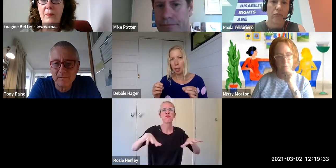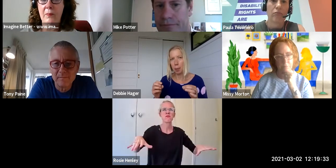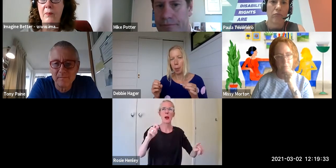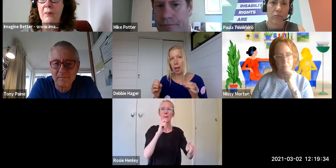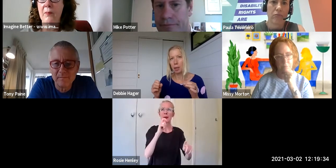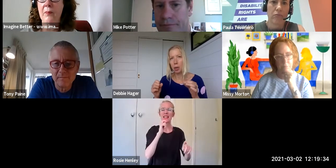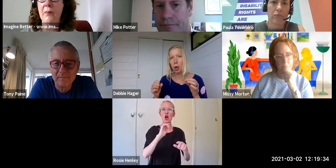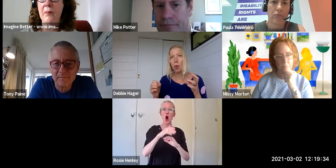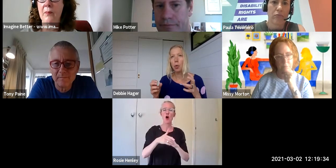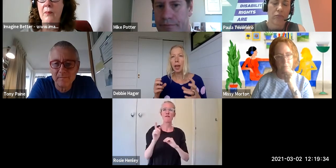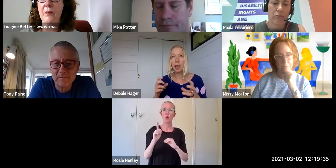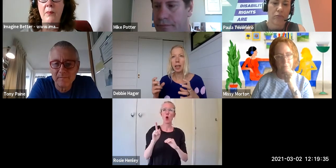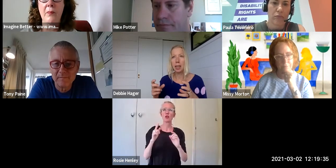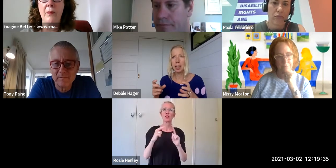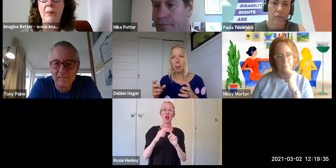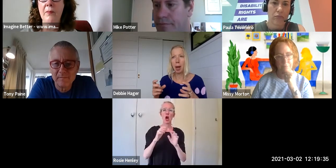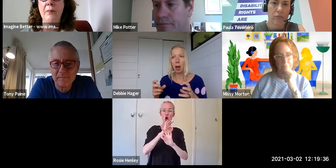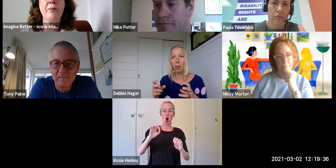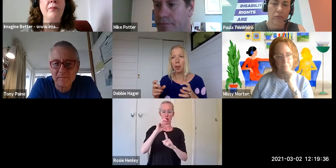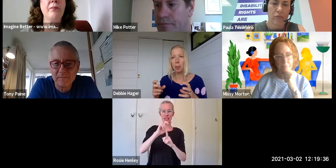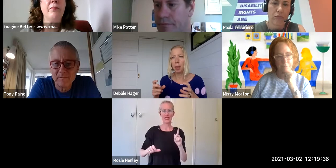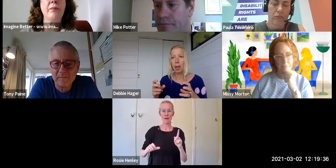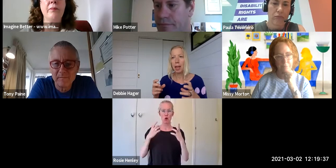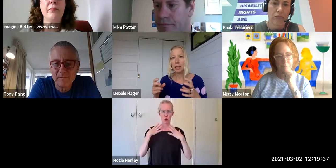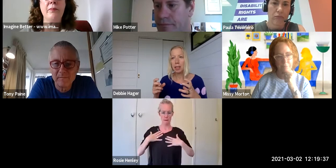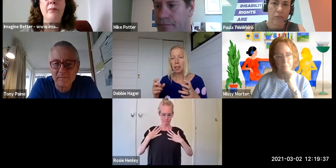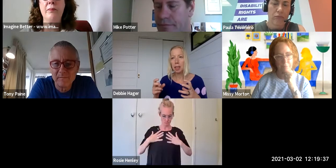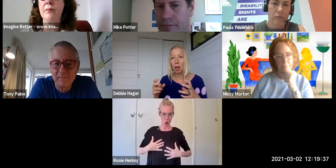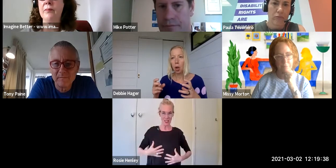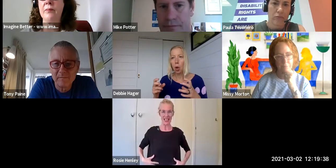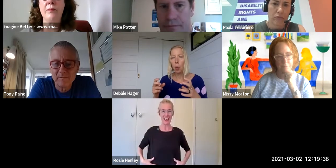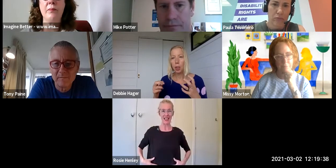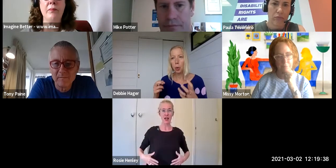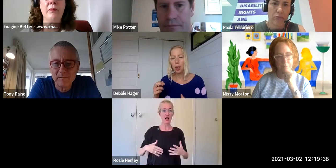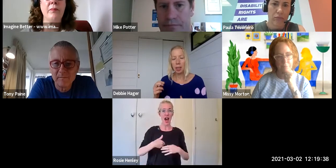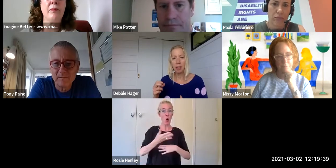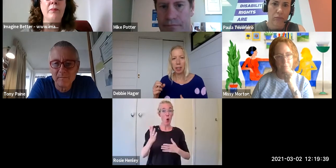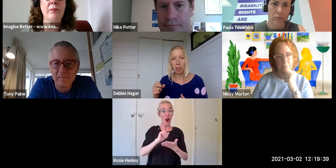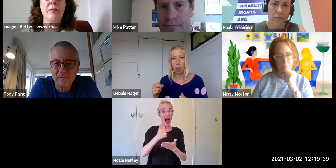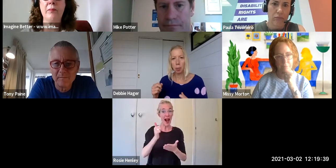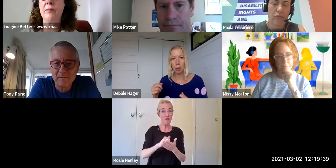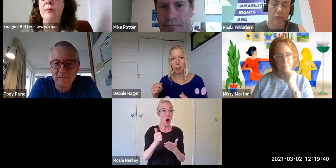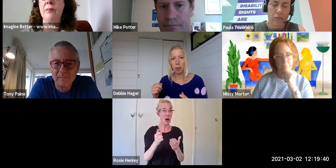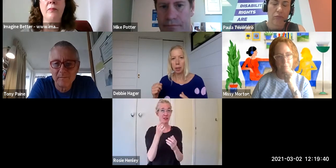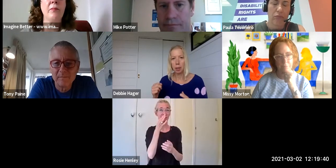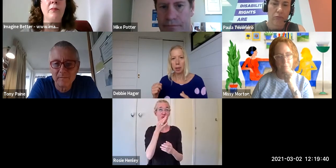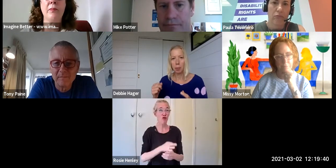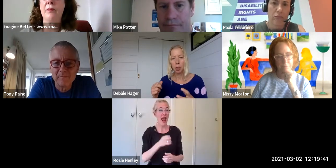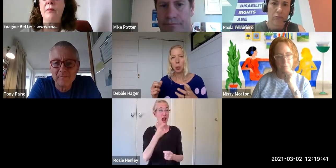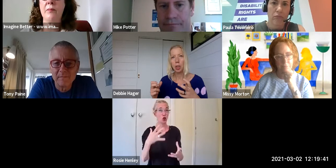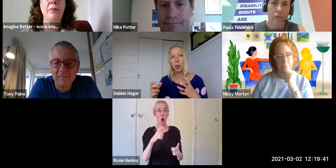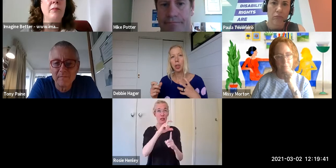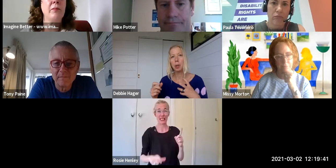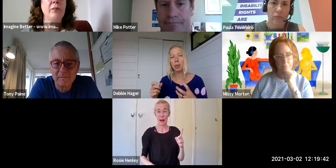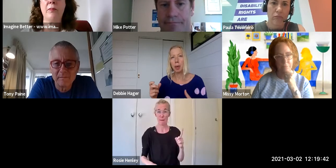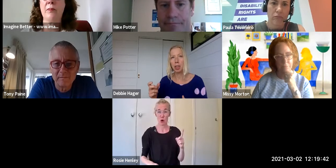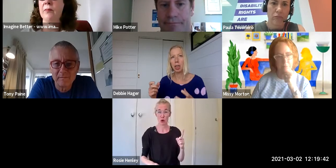them and recognising the power of them then we talk in deficit terms so we talk in terms